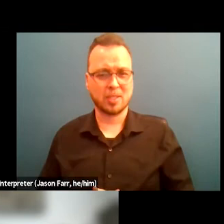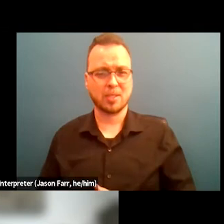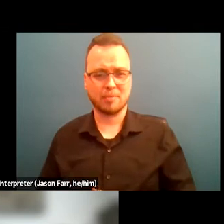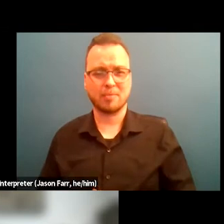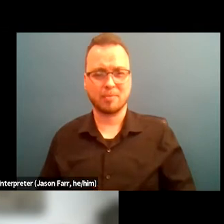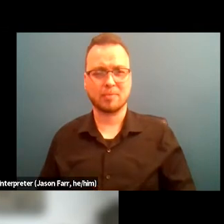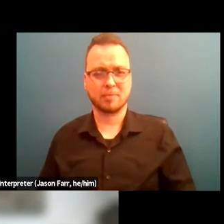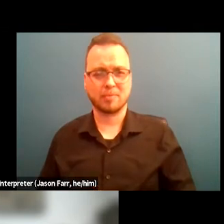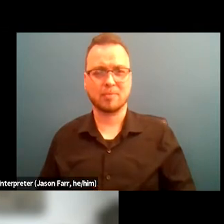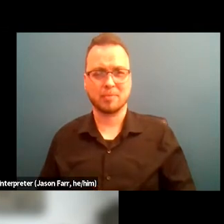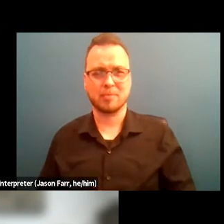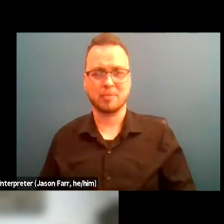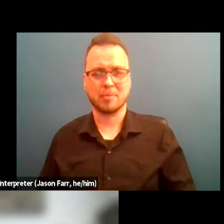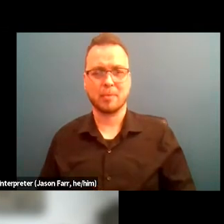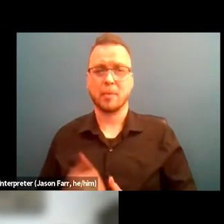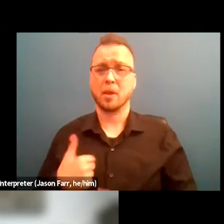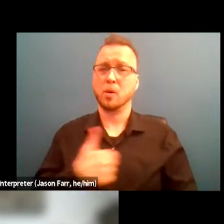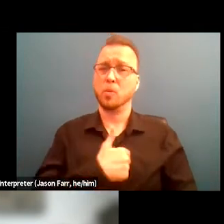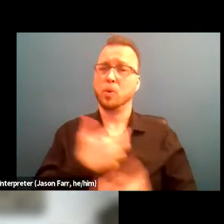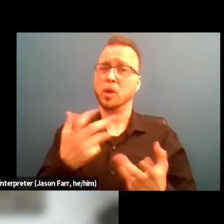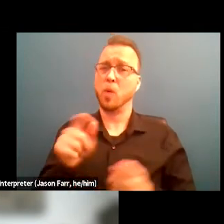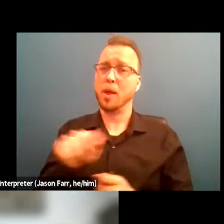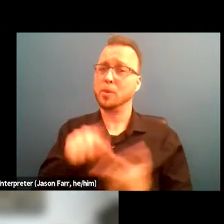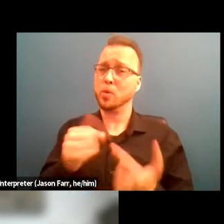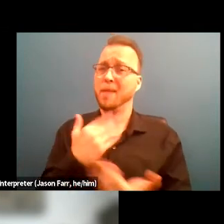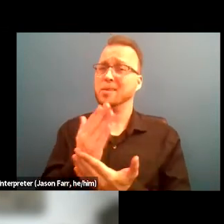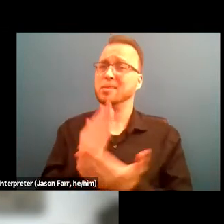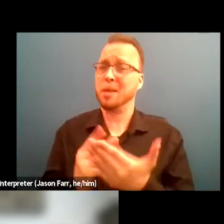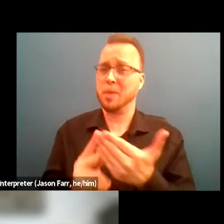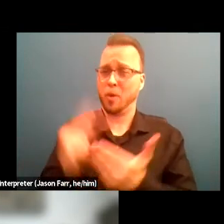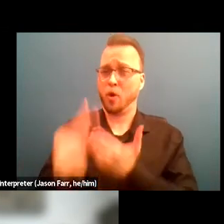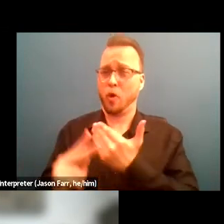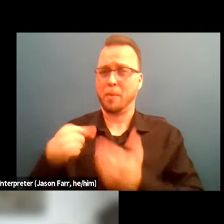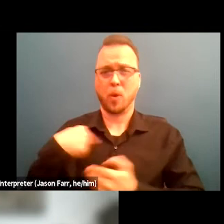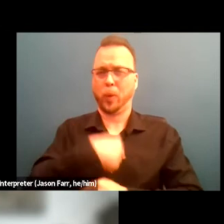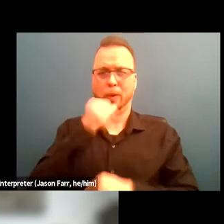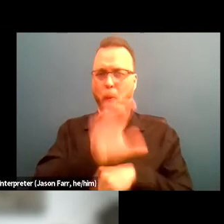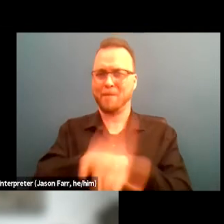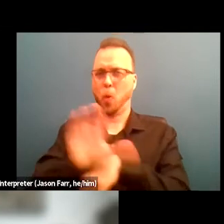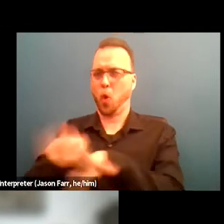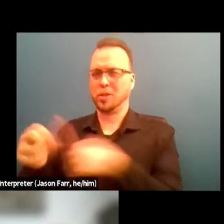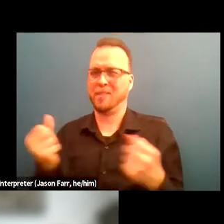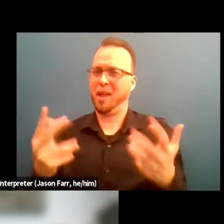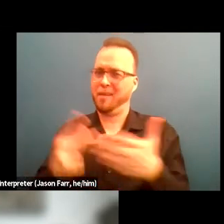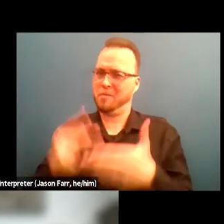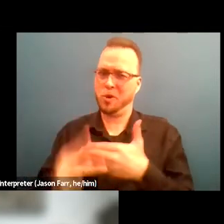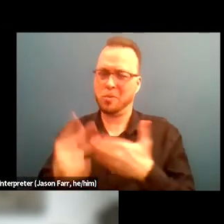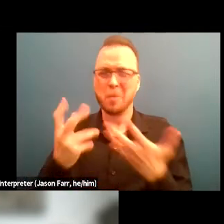We want them to have some programming, we don't enforce a lot of programming because we wanna help them acclimate to a different